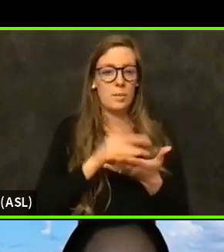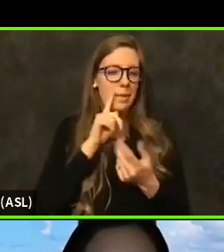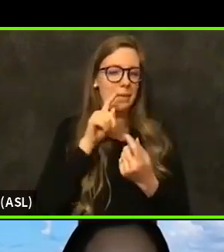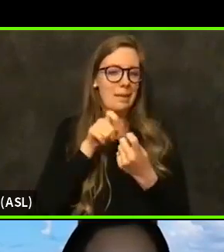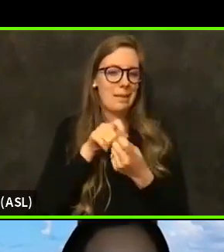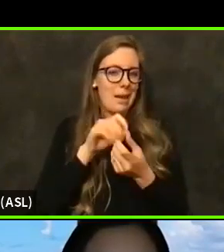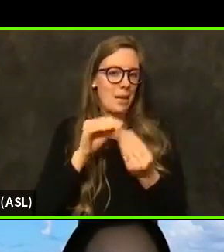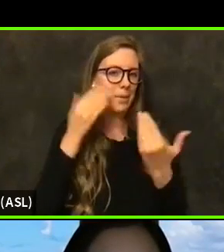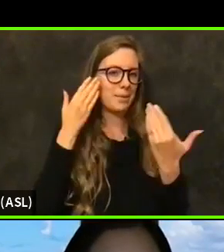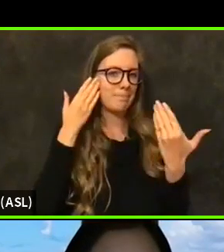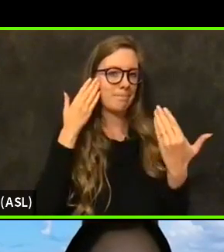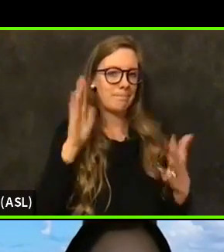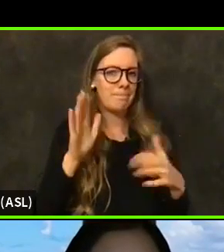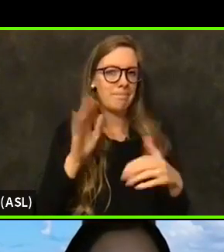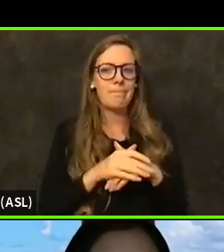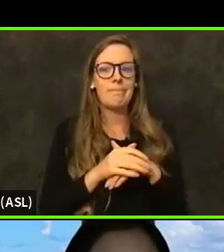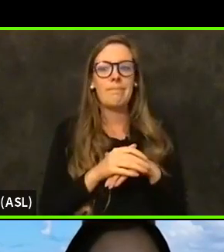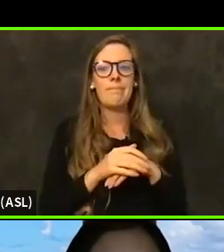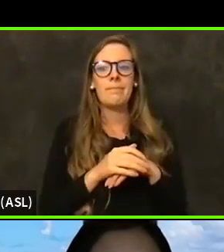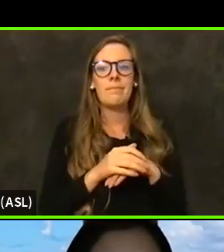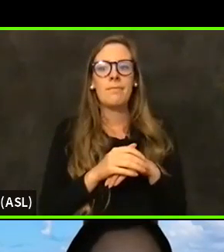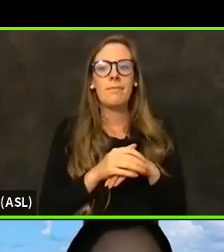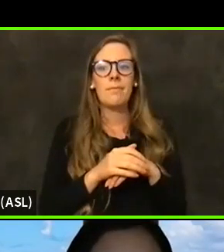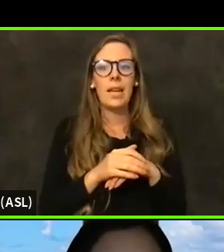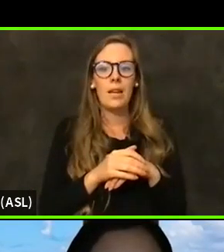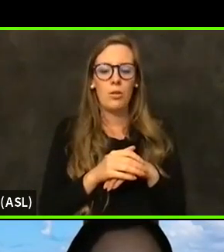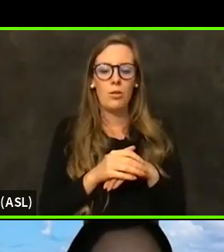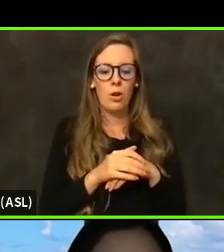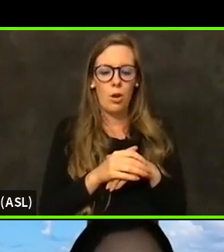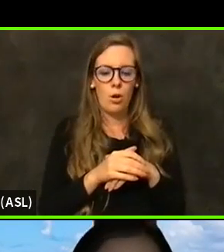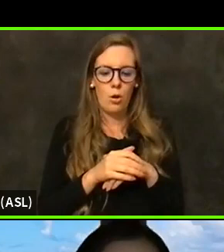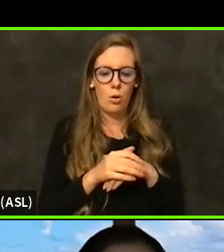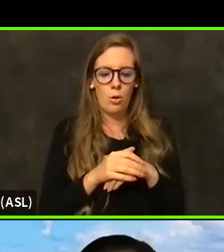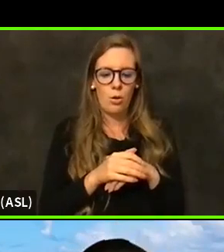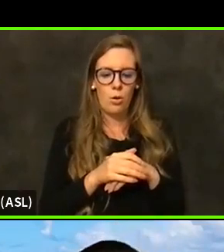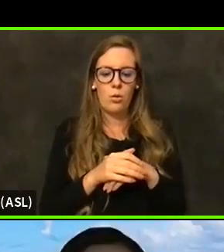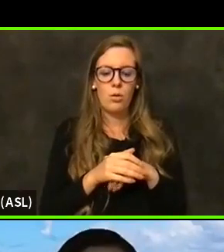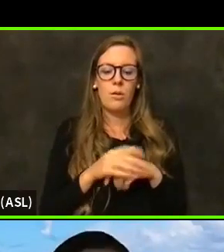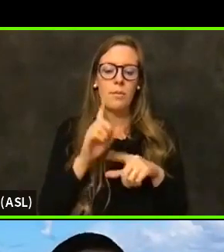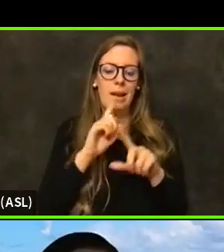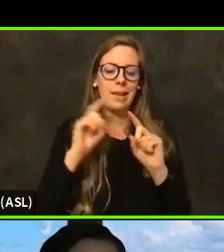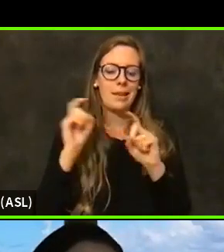have that number offhand, but we can get to that information after.